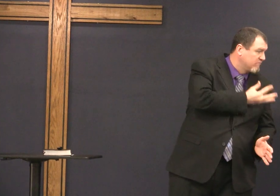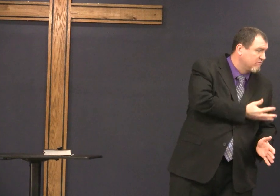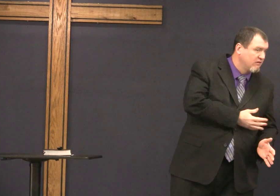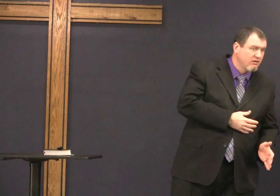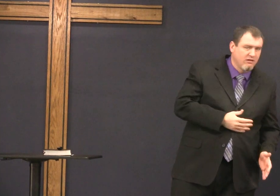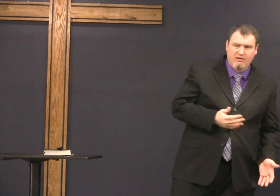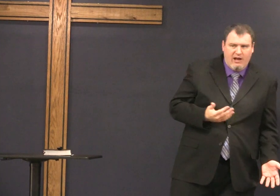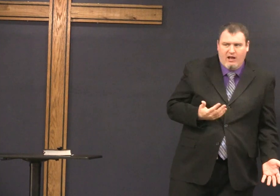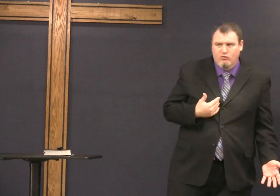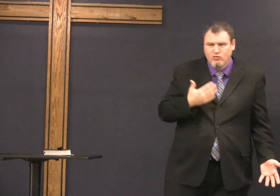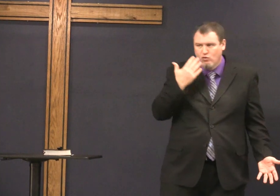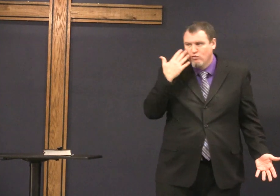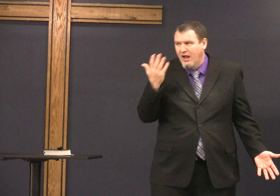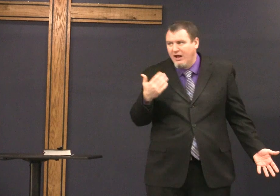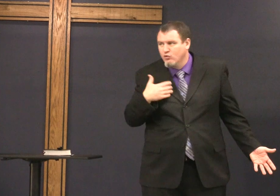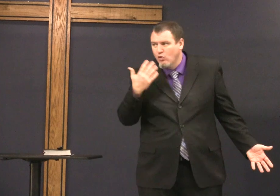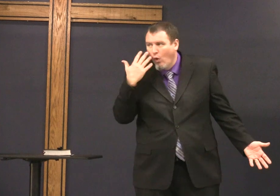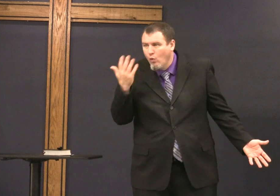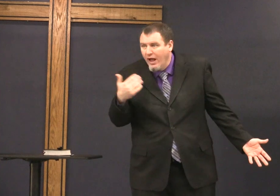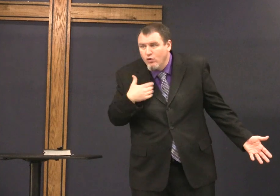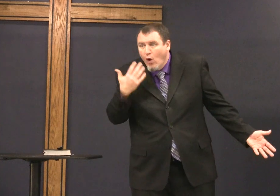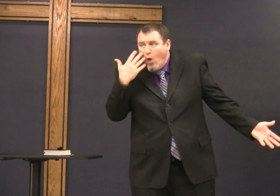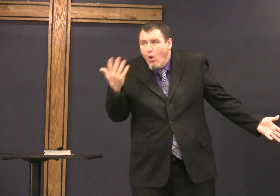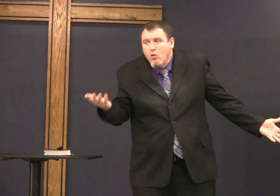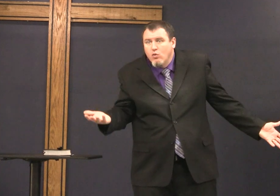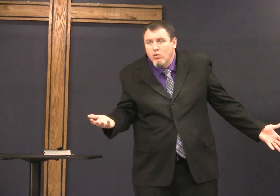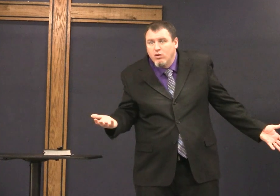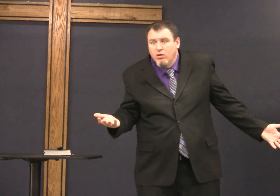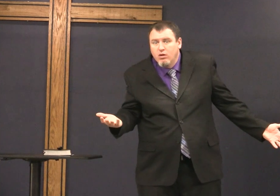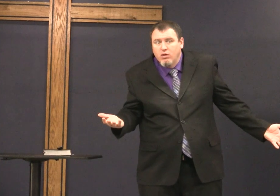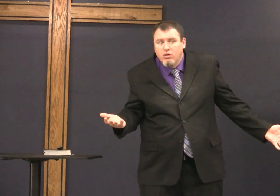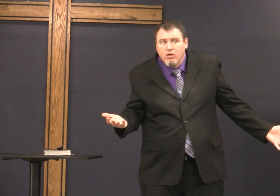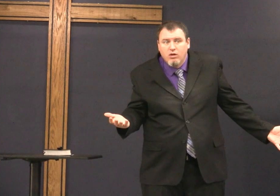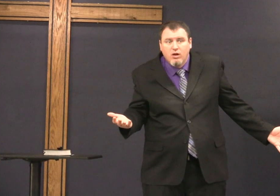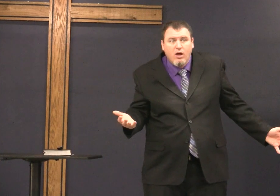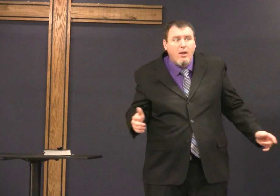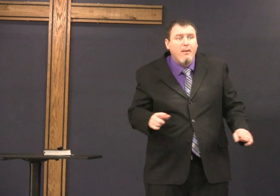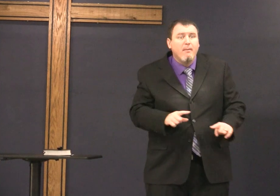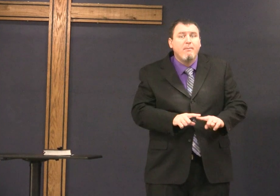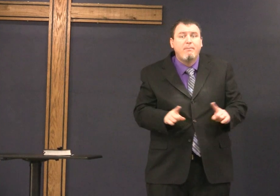Anna's offered medicine again I I don't know what what's going on with her but